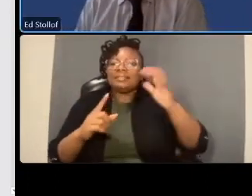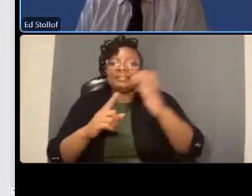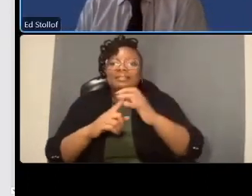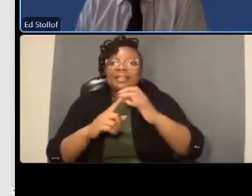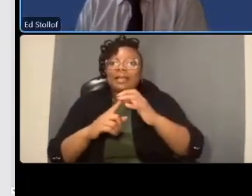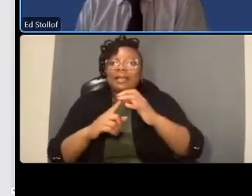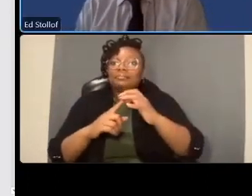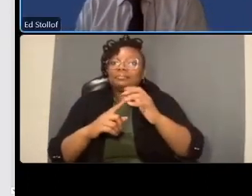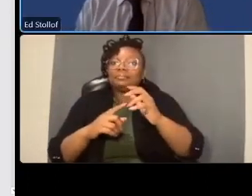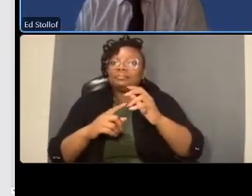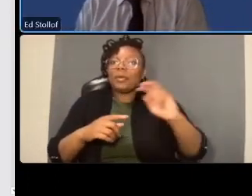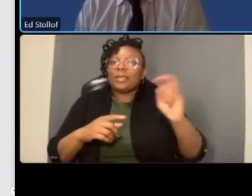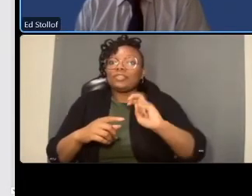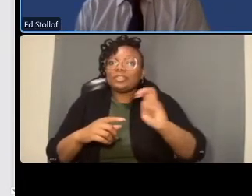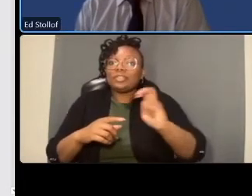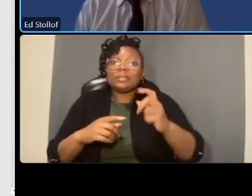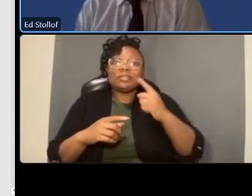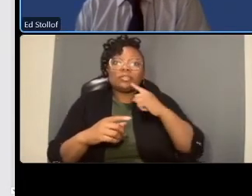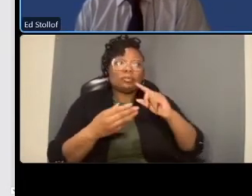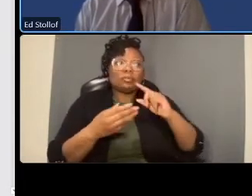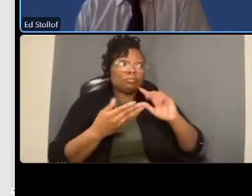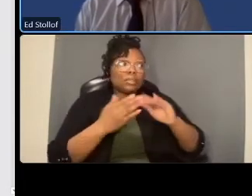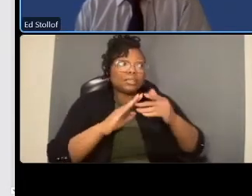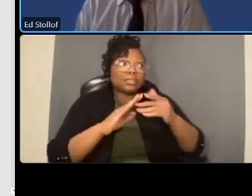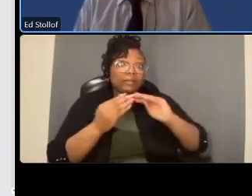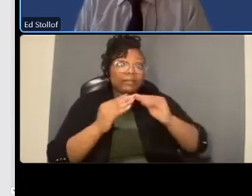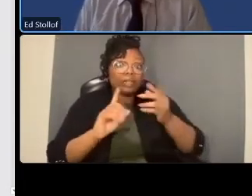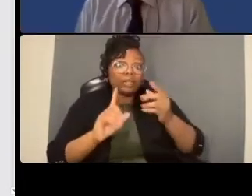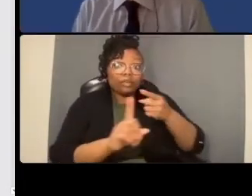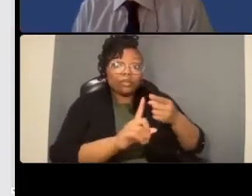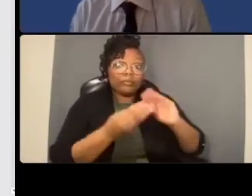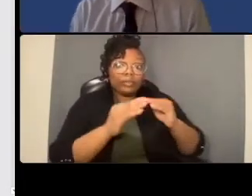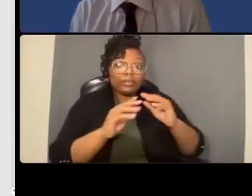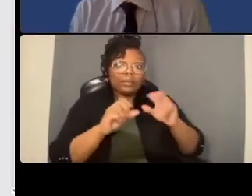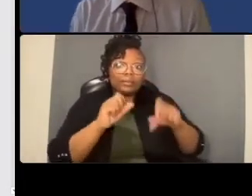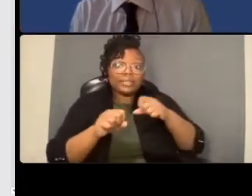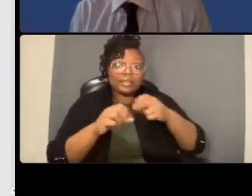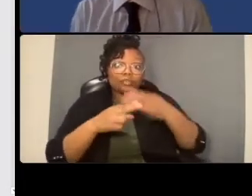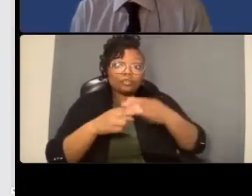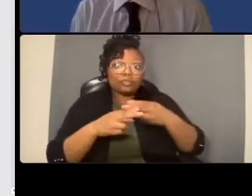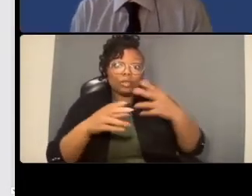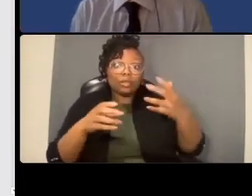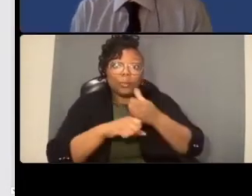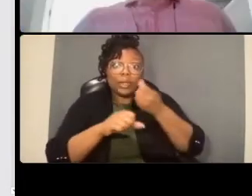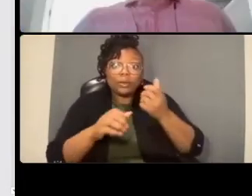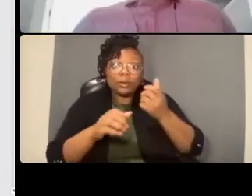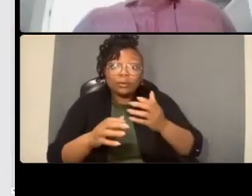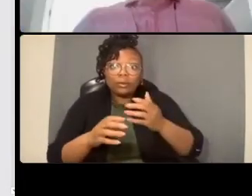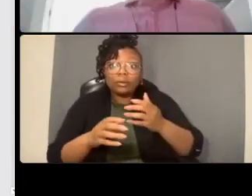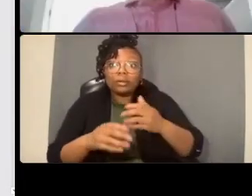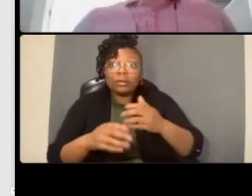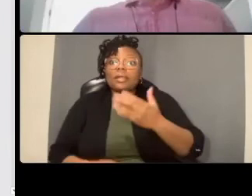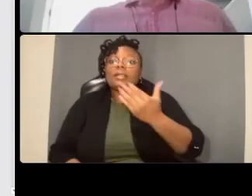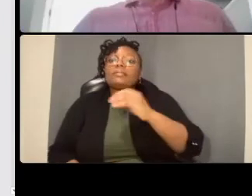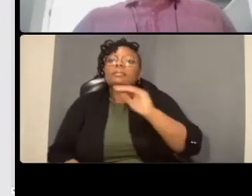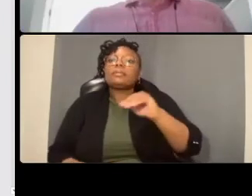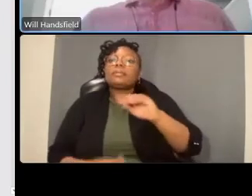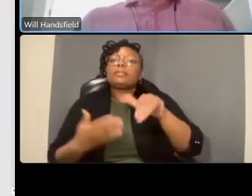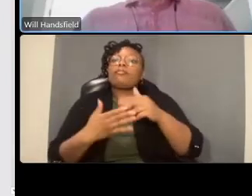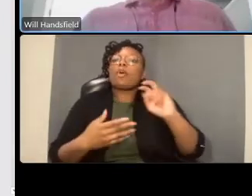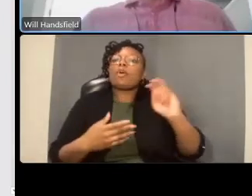it's 15 of all trips that are we want to be bike trips so it's a large goal um city-wide and what